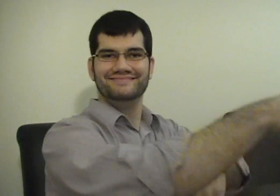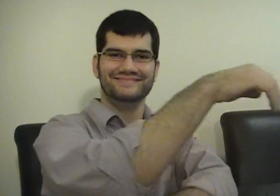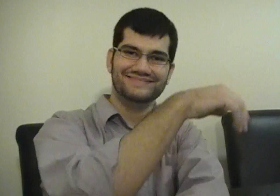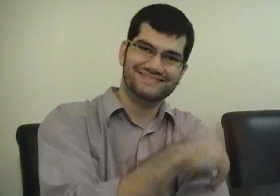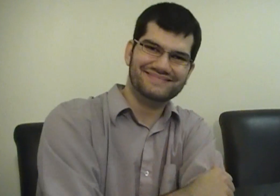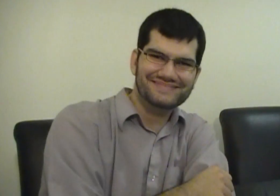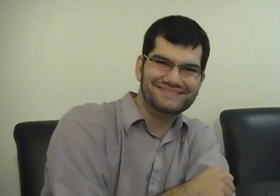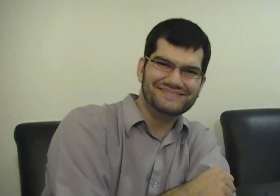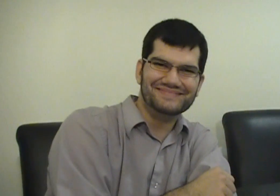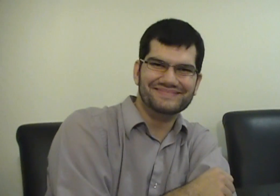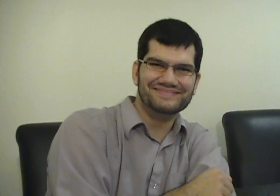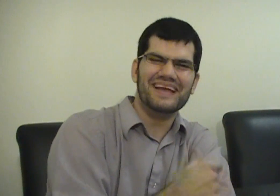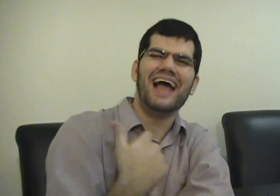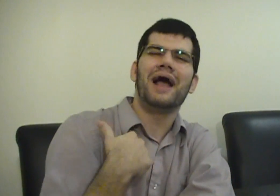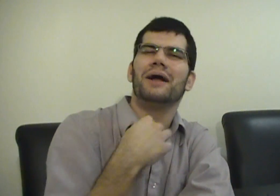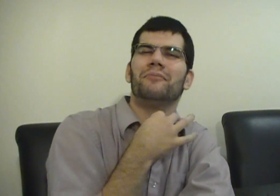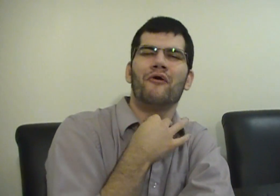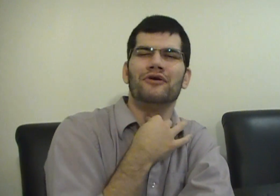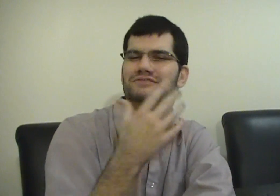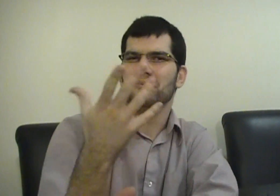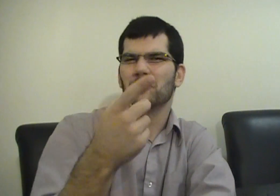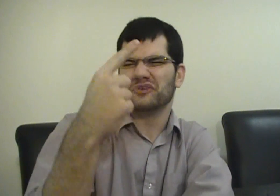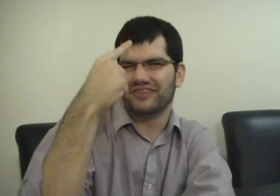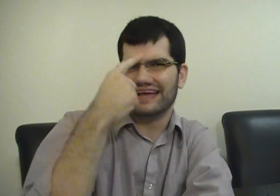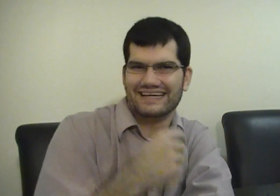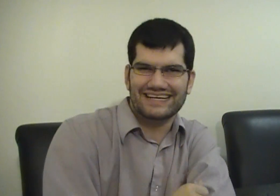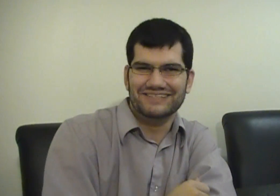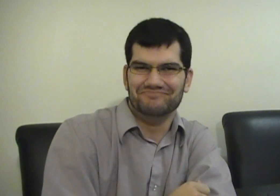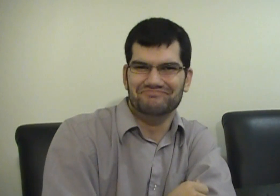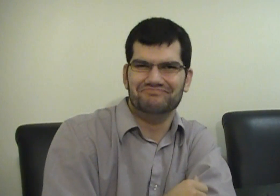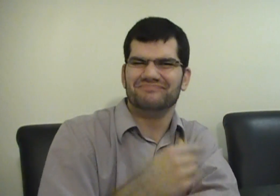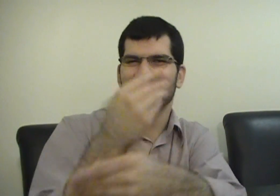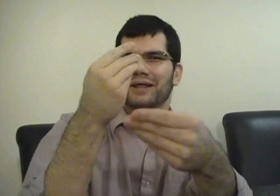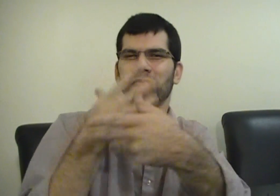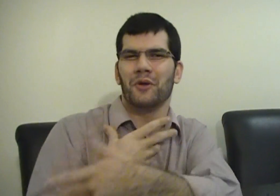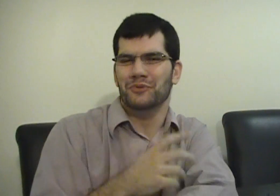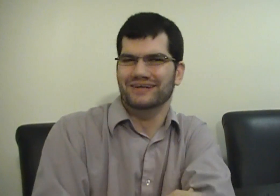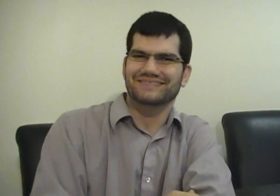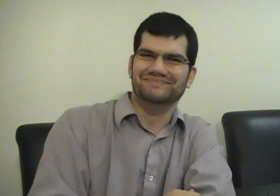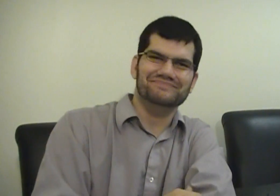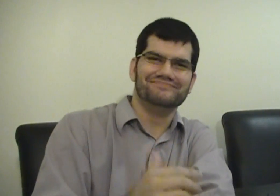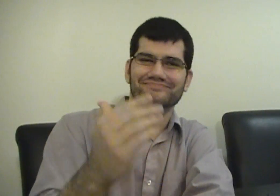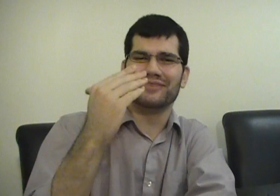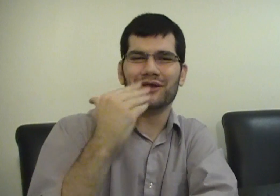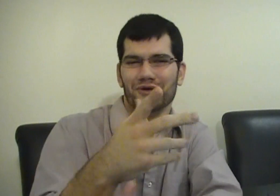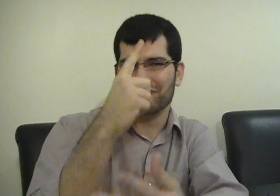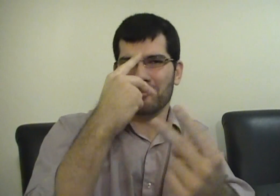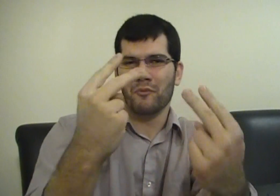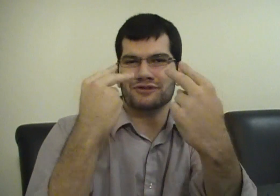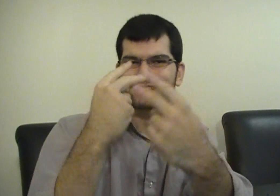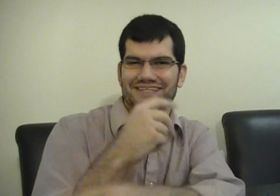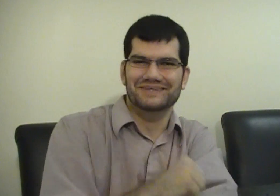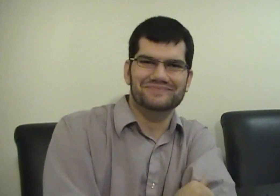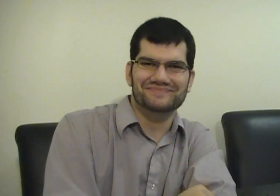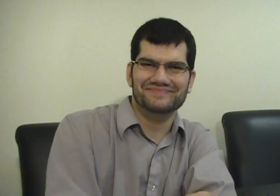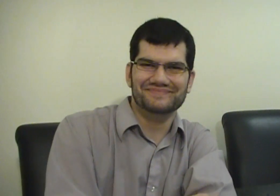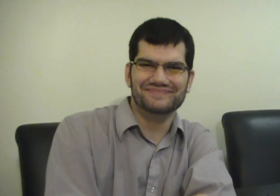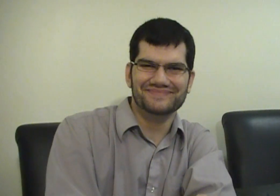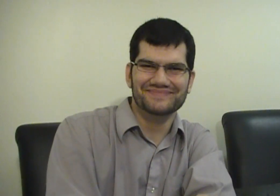I'm curious. What do you think? Let me know and thank you for watching!